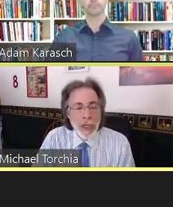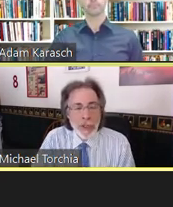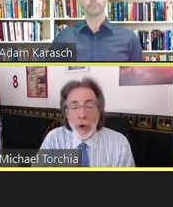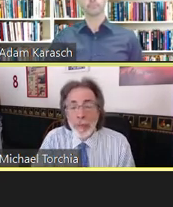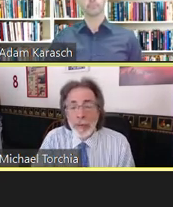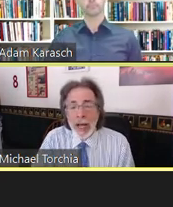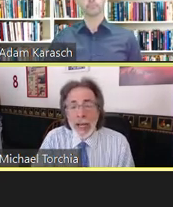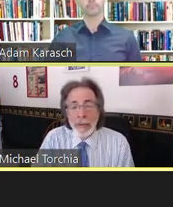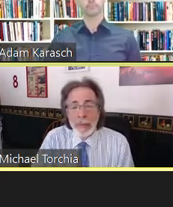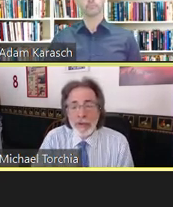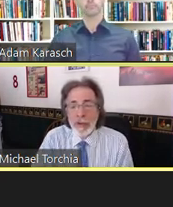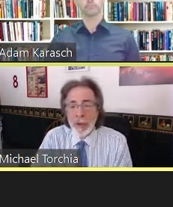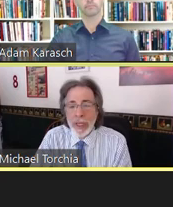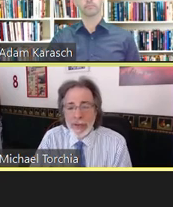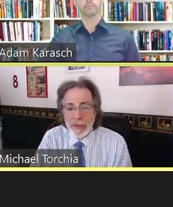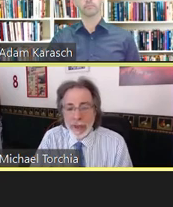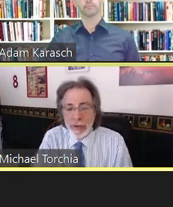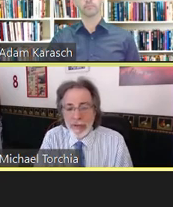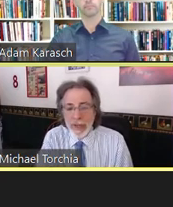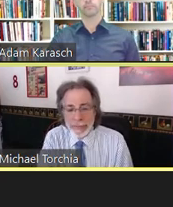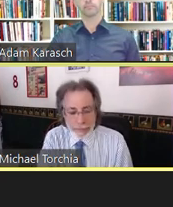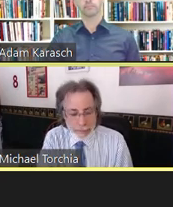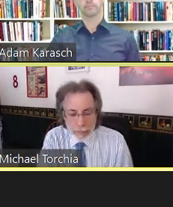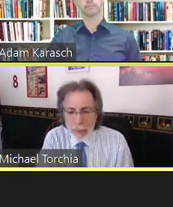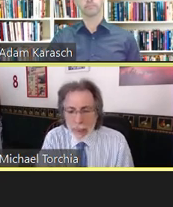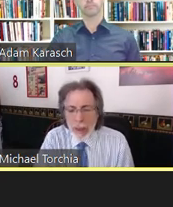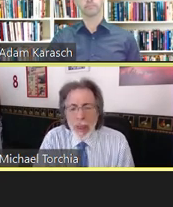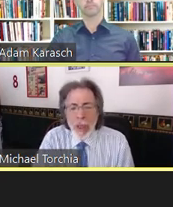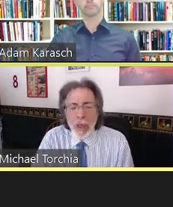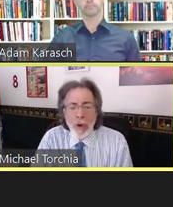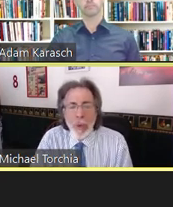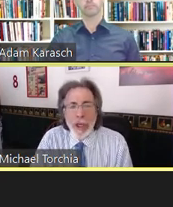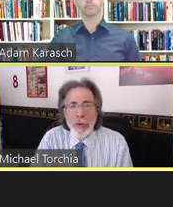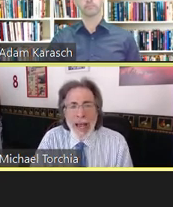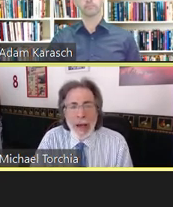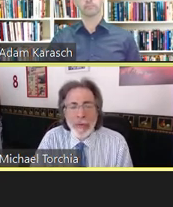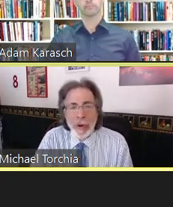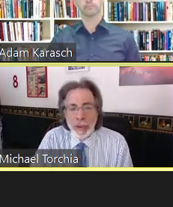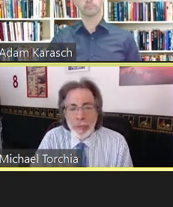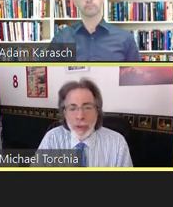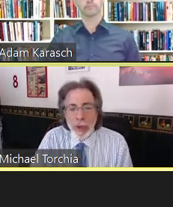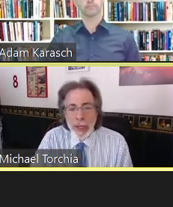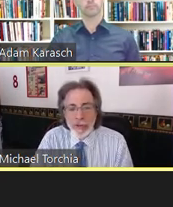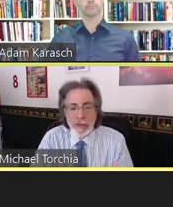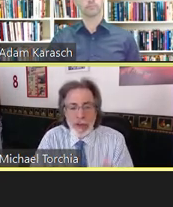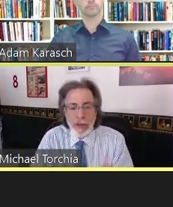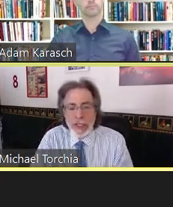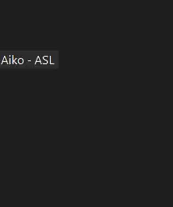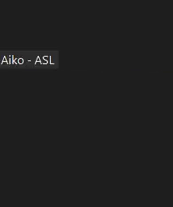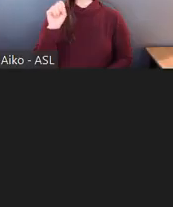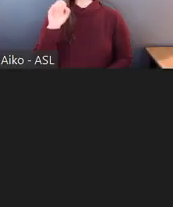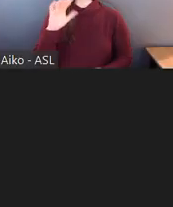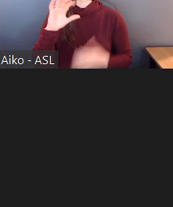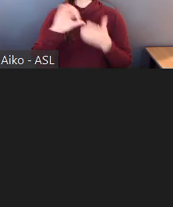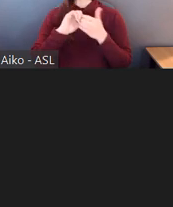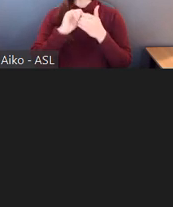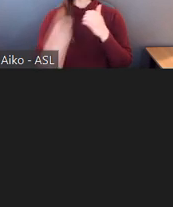don't apply to businesses with less than 15. The way you count those employees is in this second paragraph here.